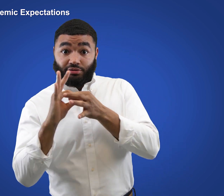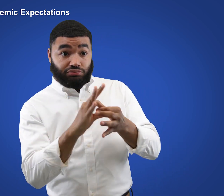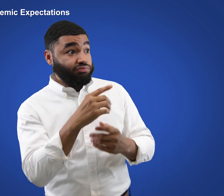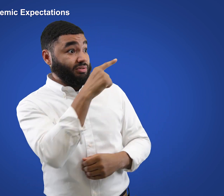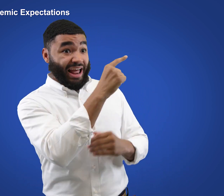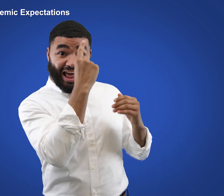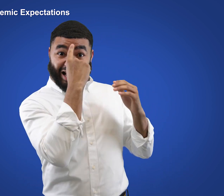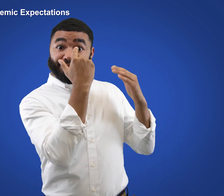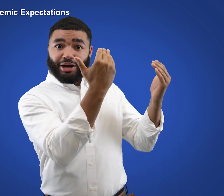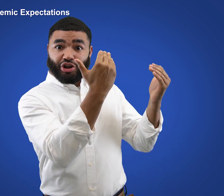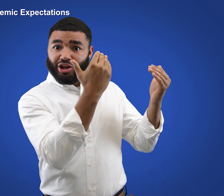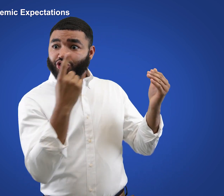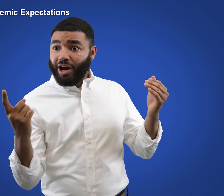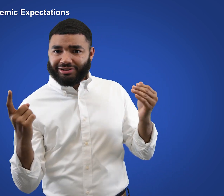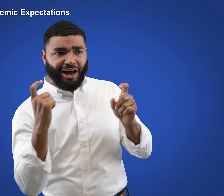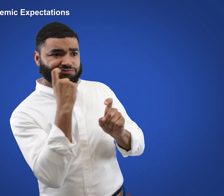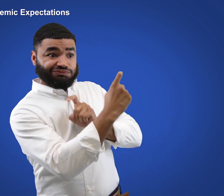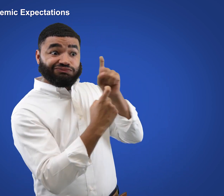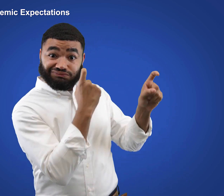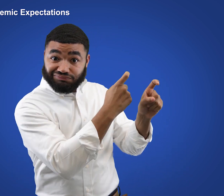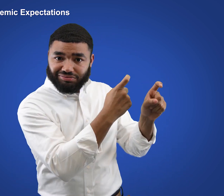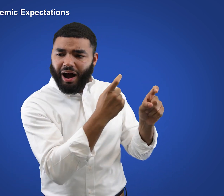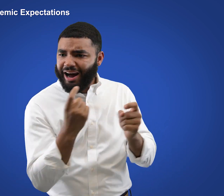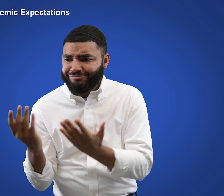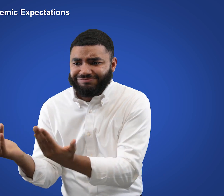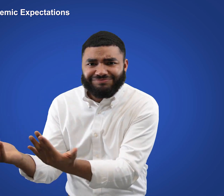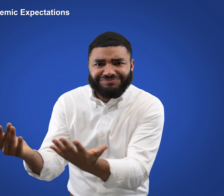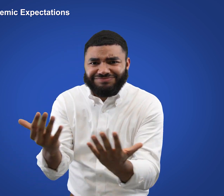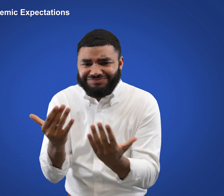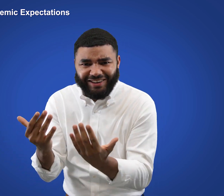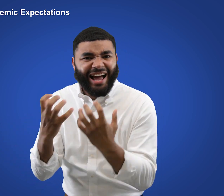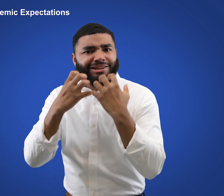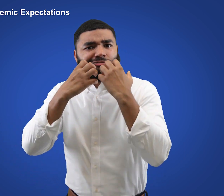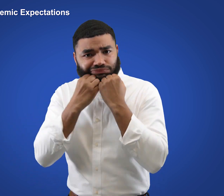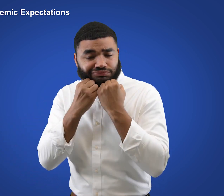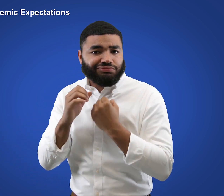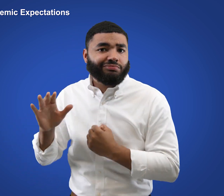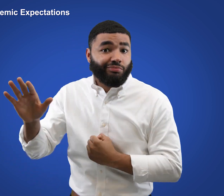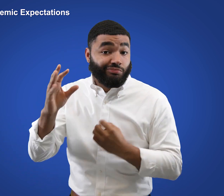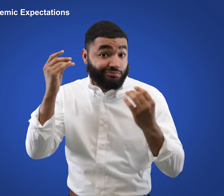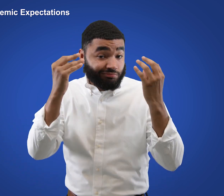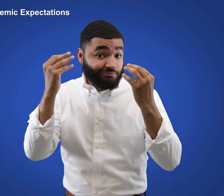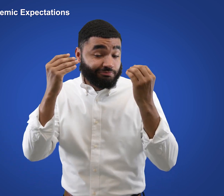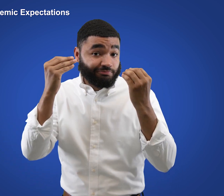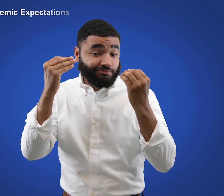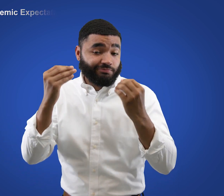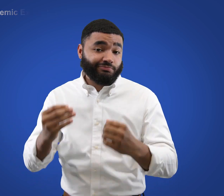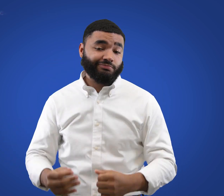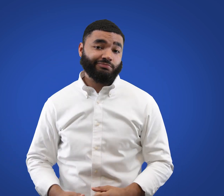regarding these expectations are solicited and respected.